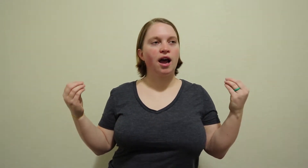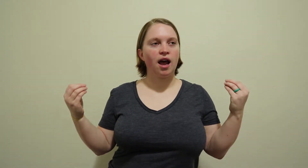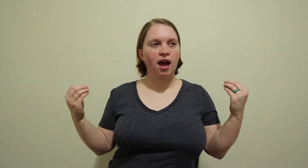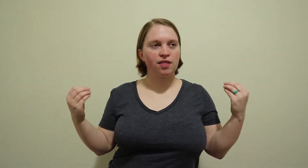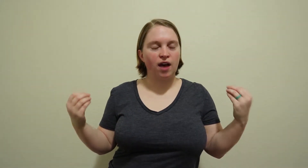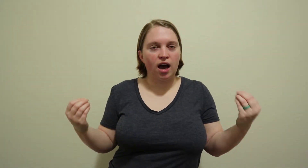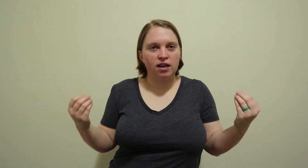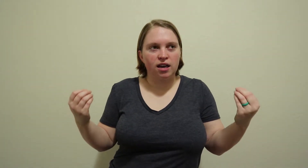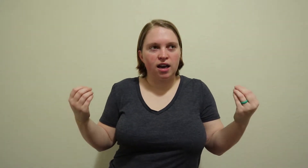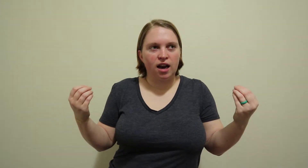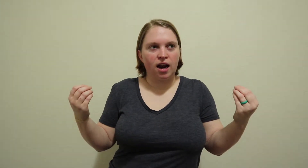That